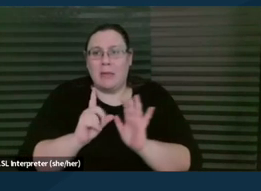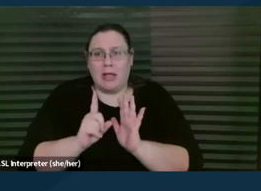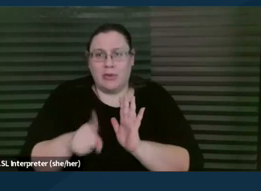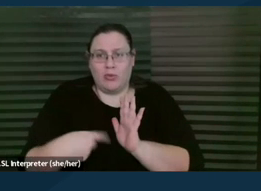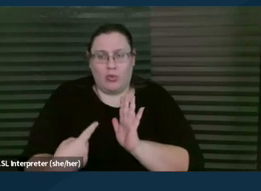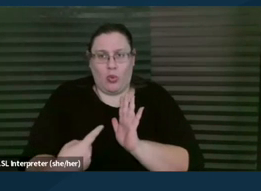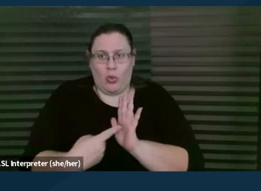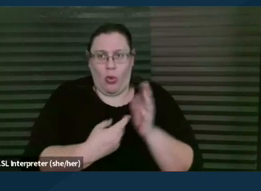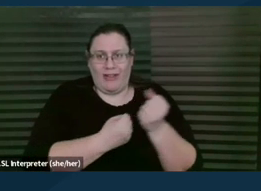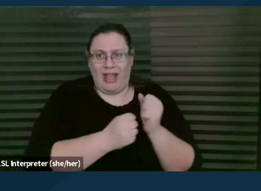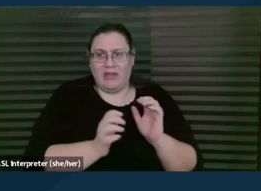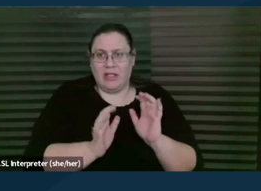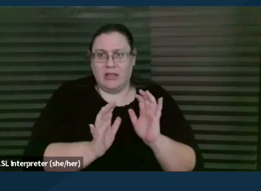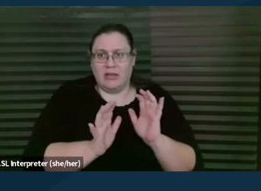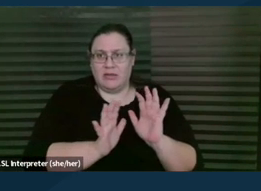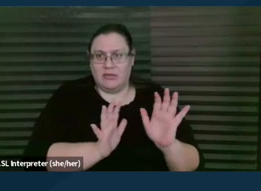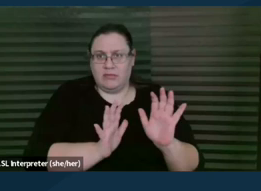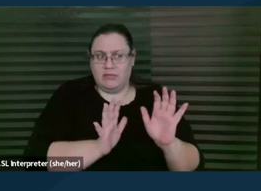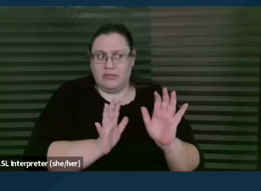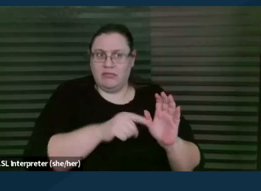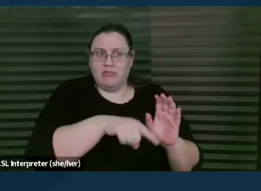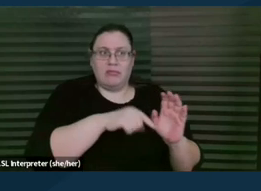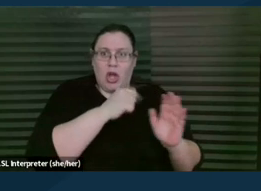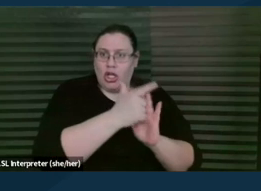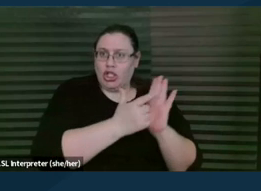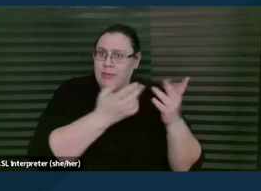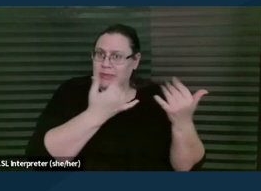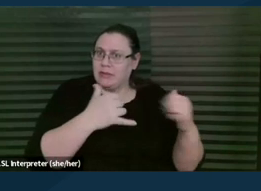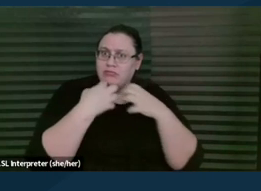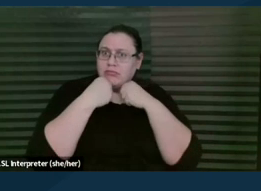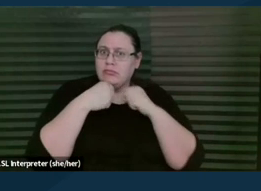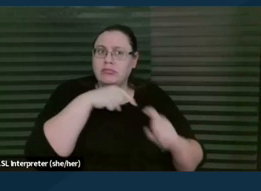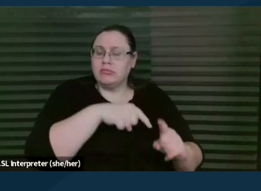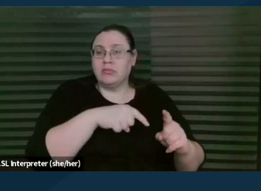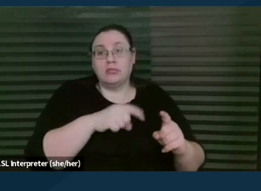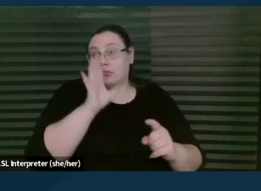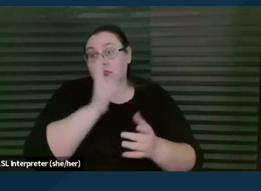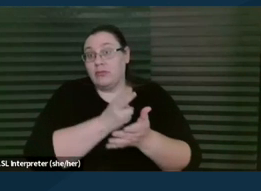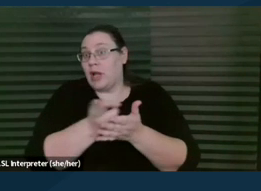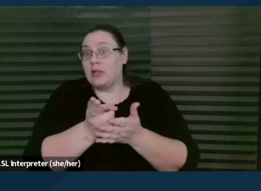advocates who are not attorneys because frankly, I, we play a very important role